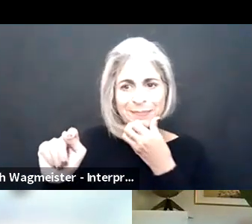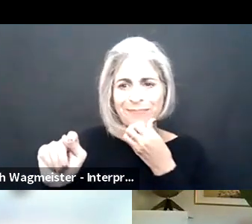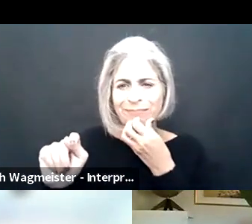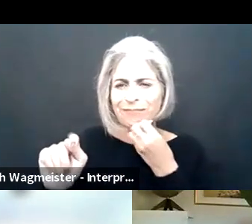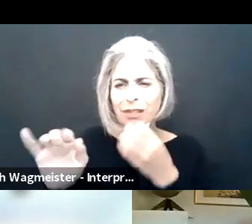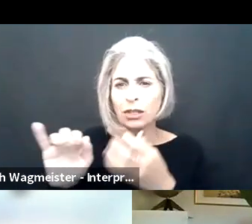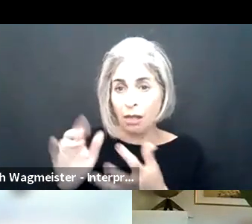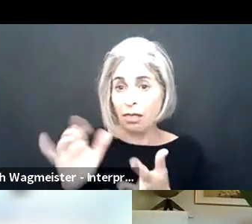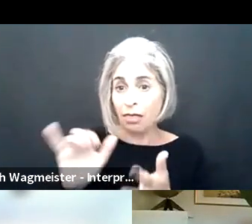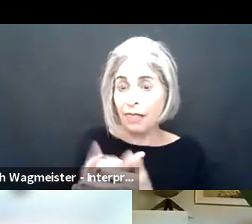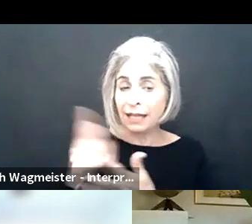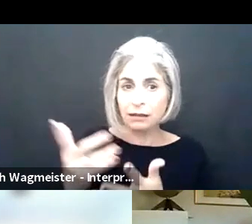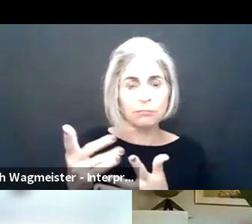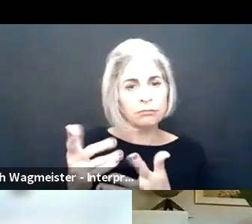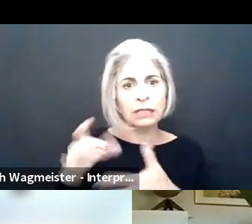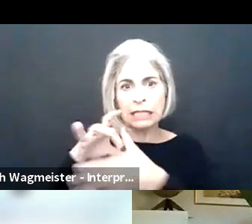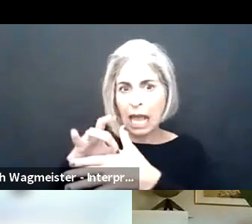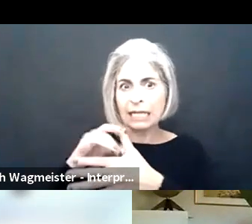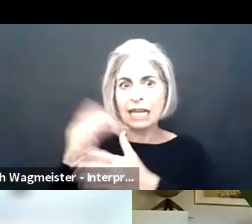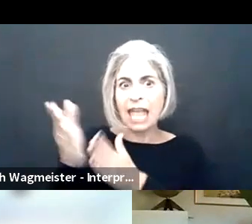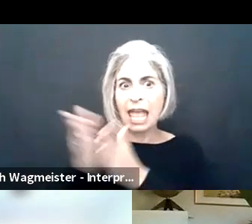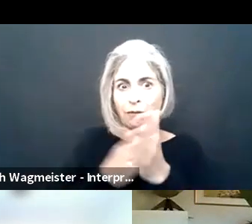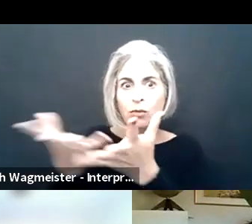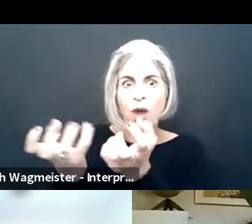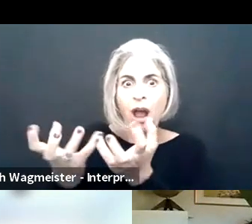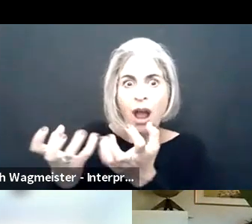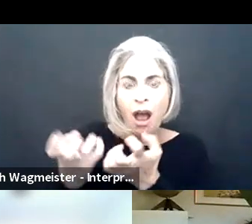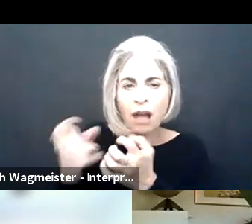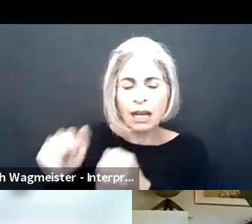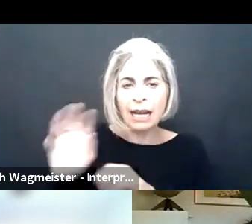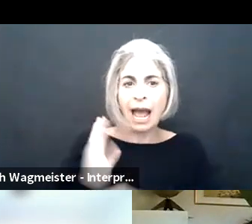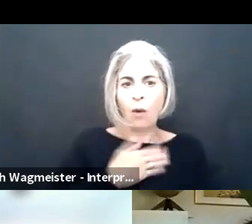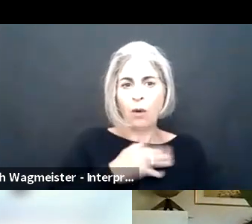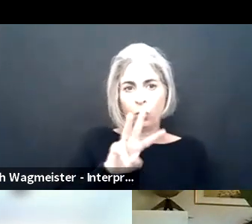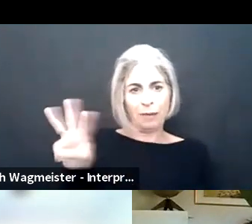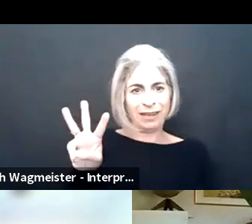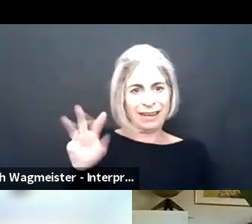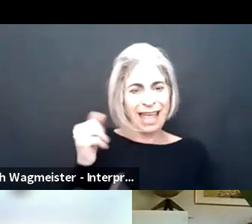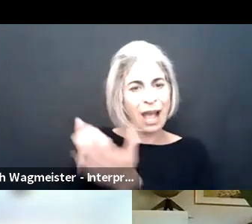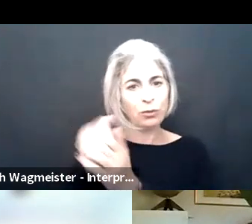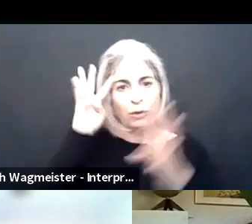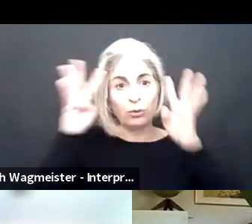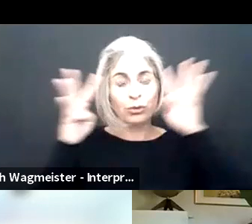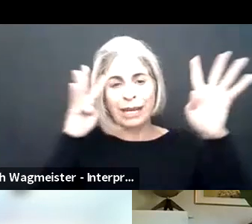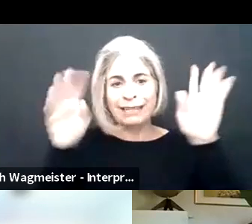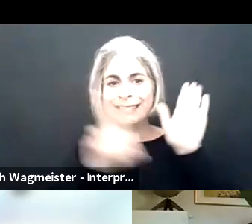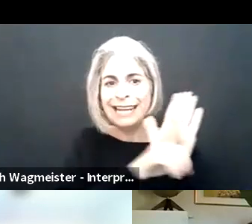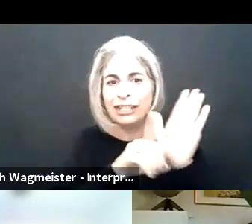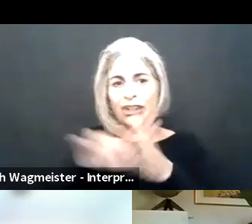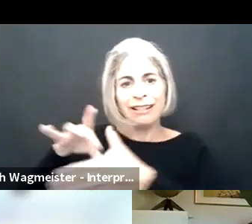accessibility tool kit which has been one of our most sought health care after content elements on our website this